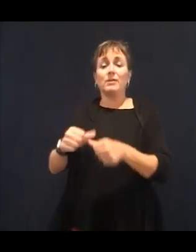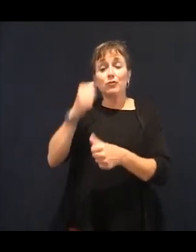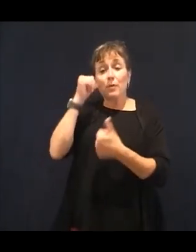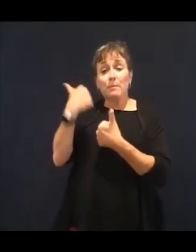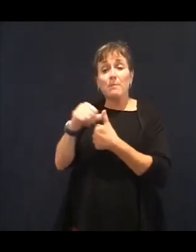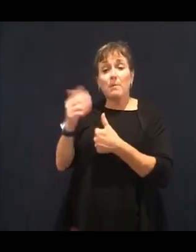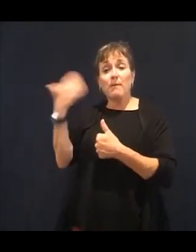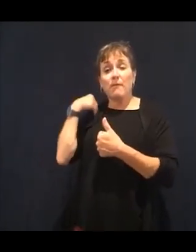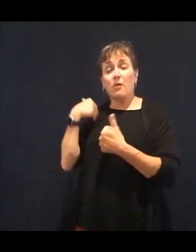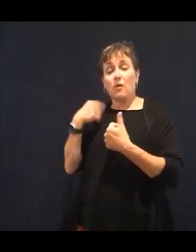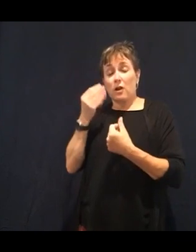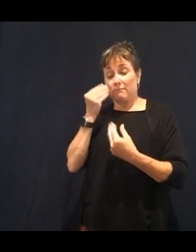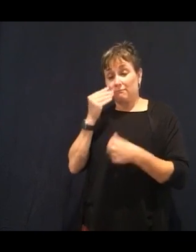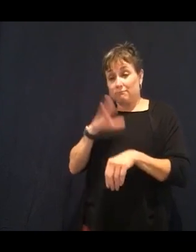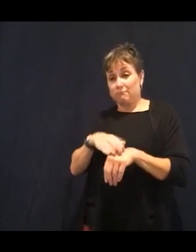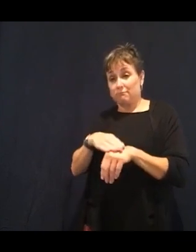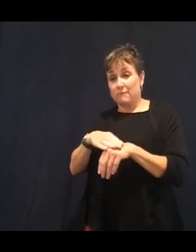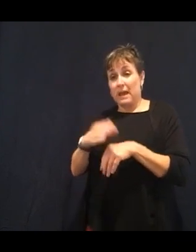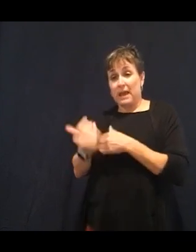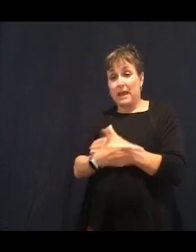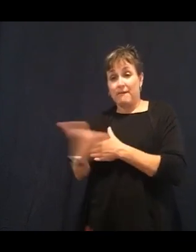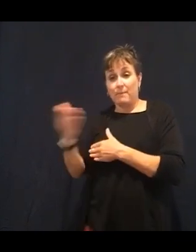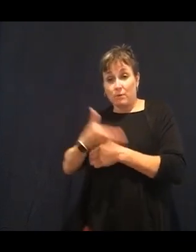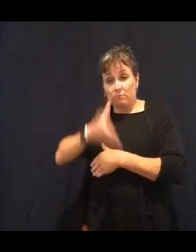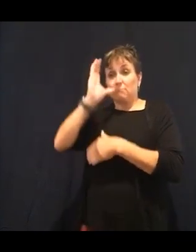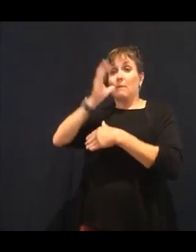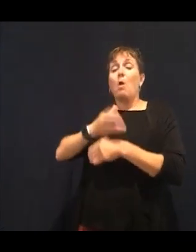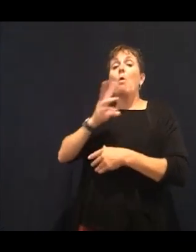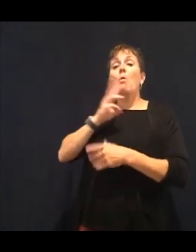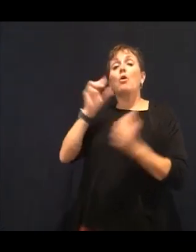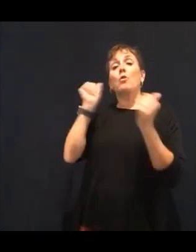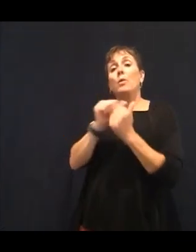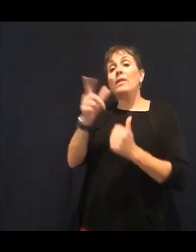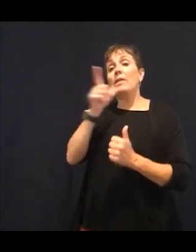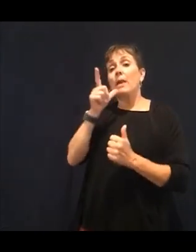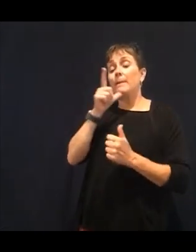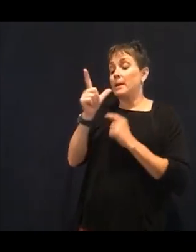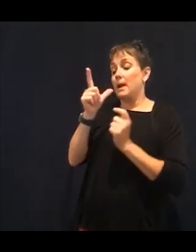out of your organs and detoxifies that lymphatic system, which is your